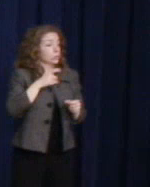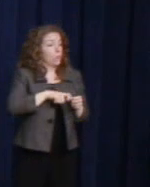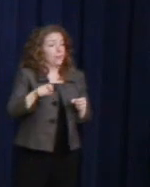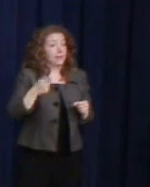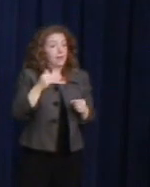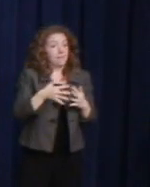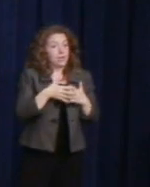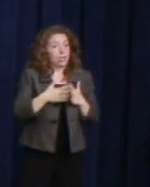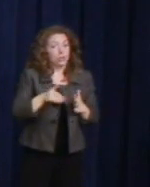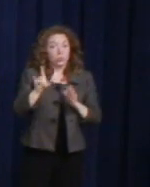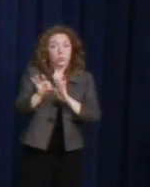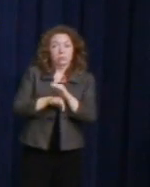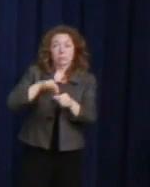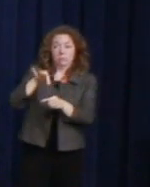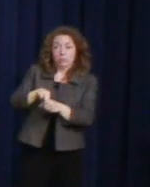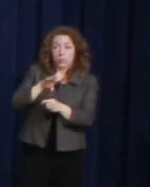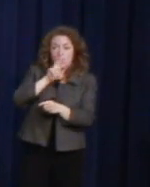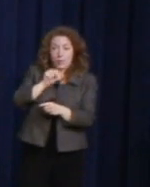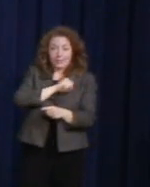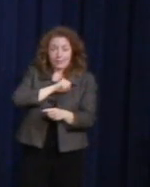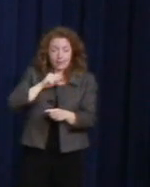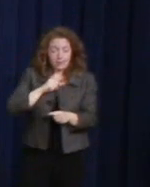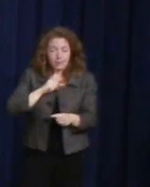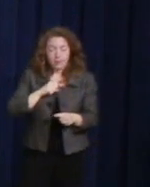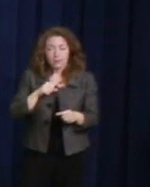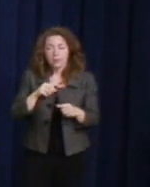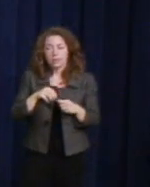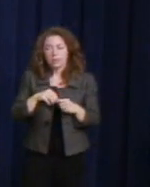to the United States Senate, I get plenty of letters